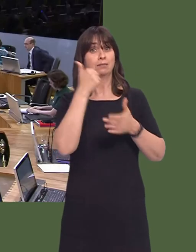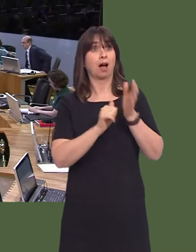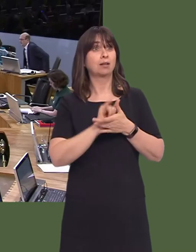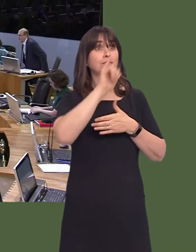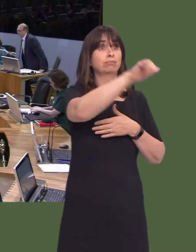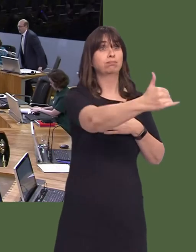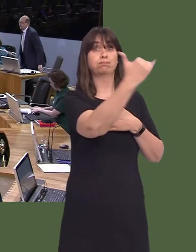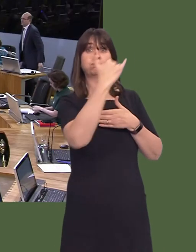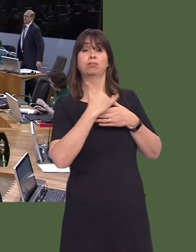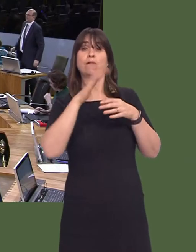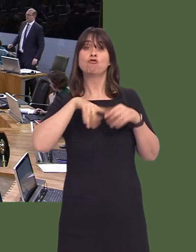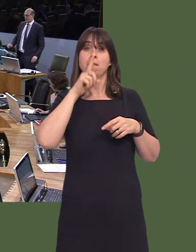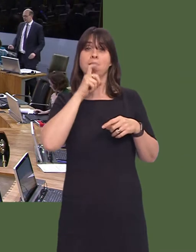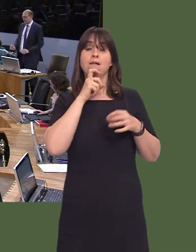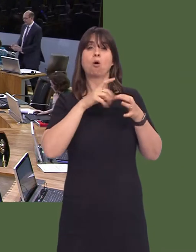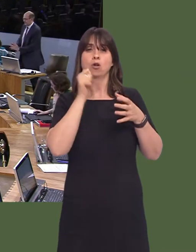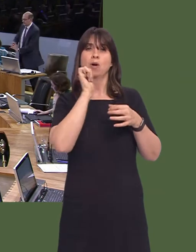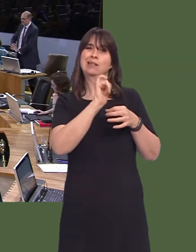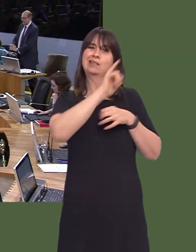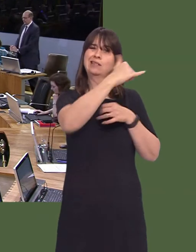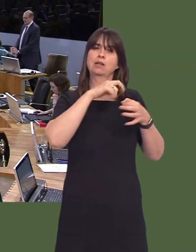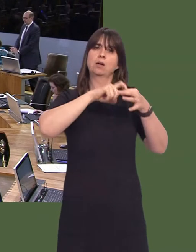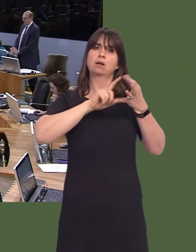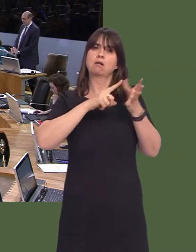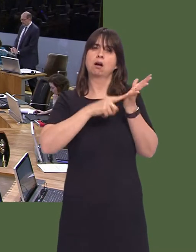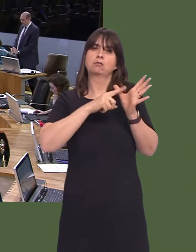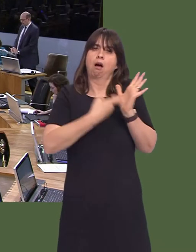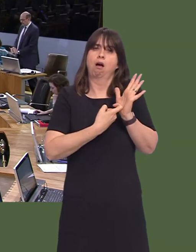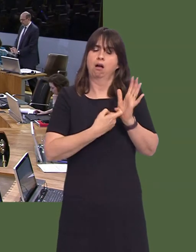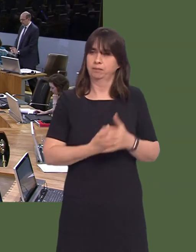Mark Reckless AM: I certainly look forward to those Qatar flights starting. First Minister,